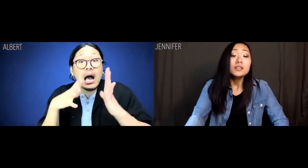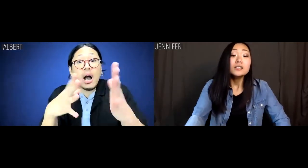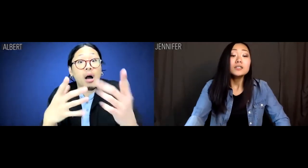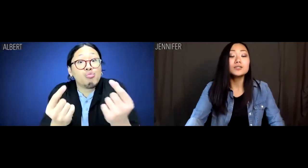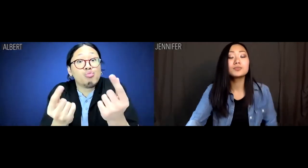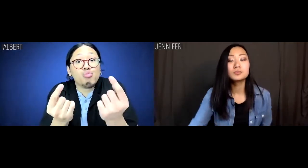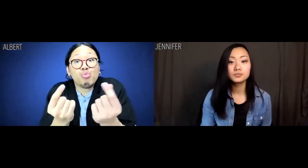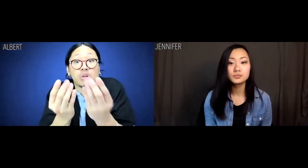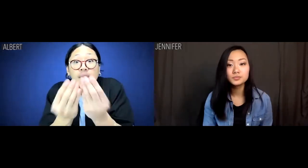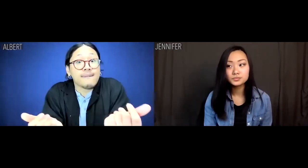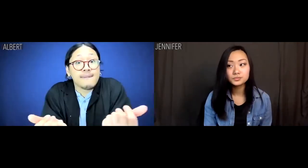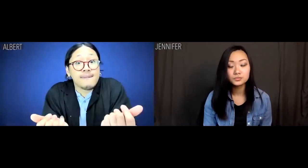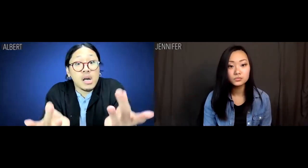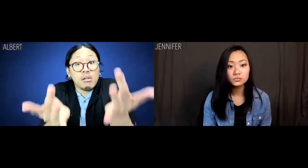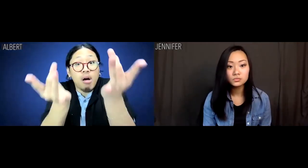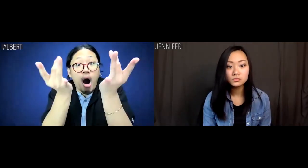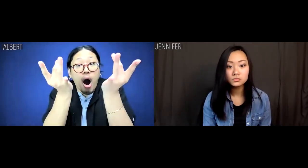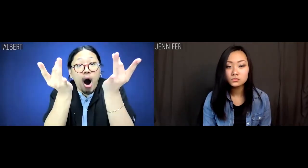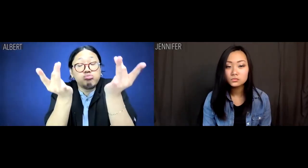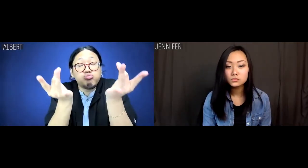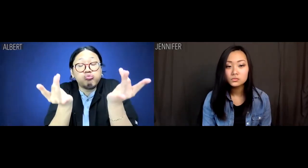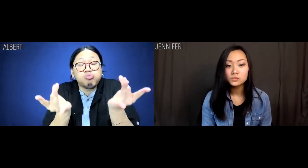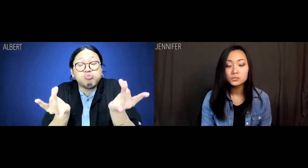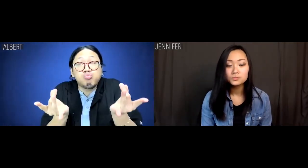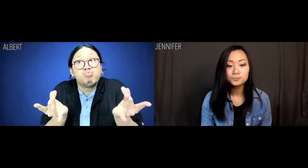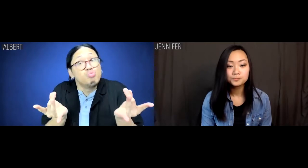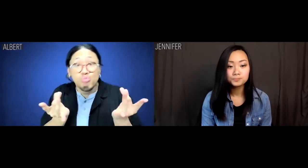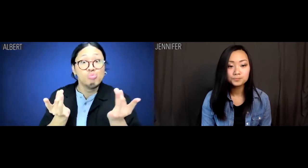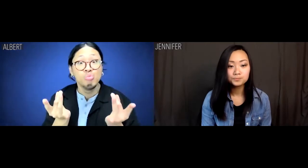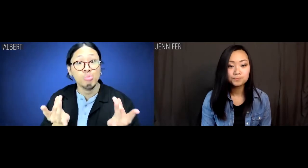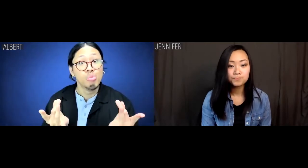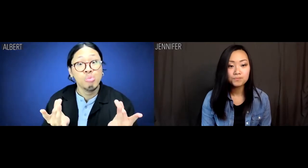I will solve this problem with Zen.